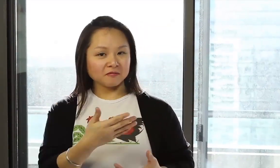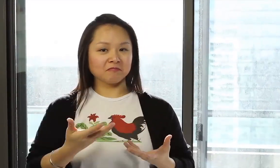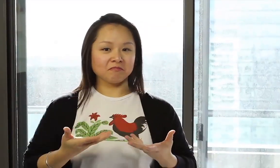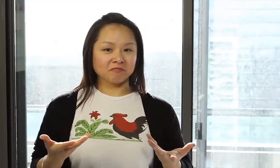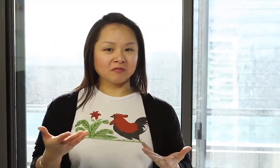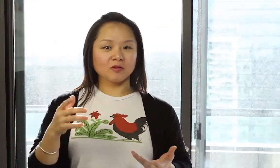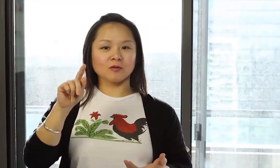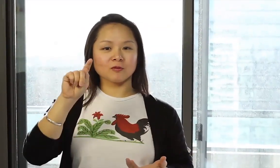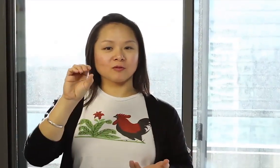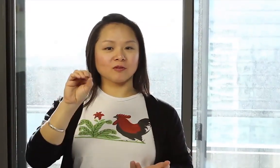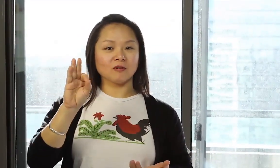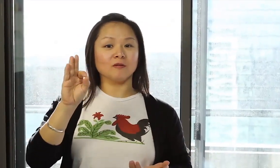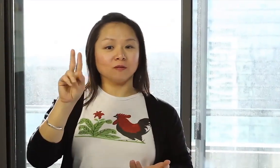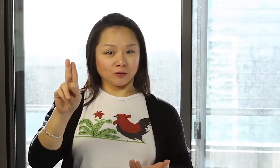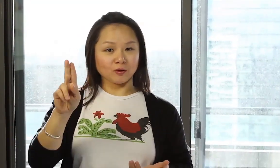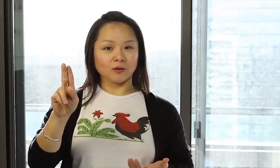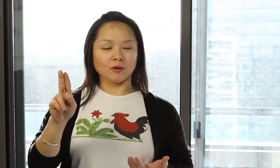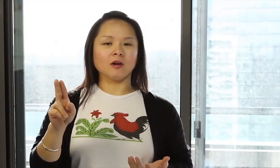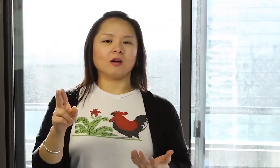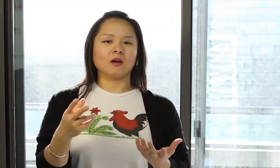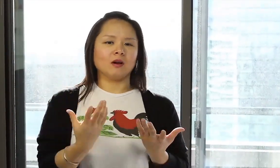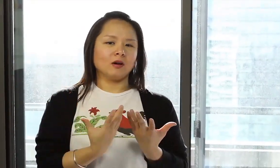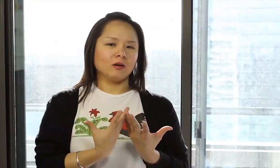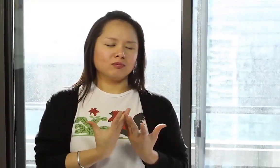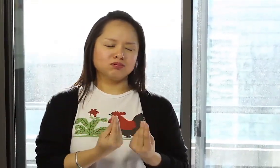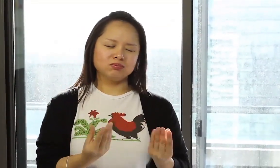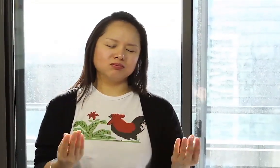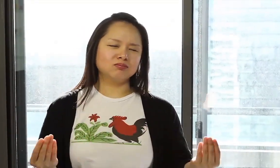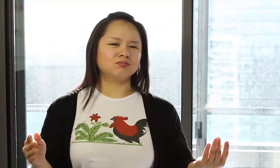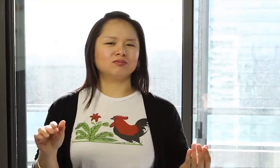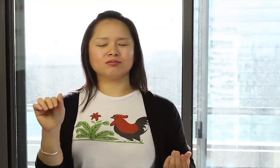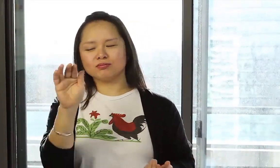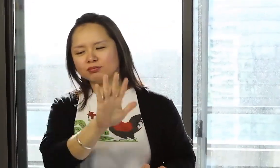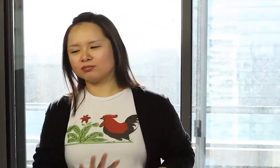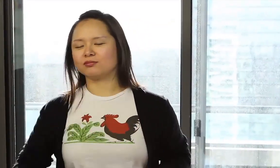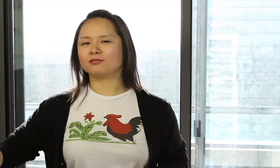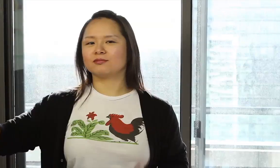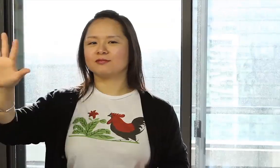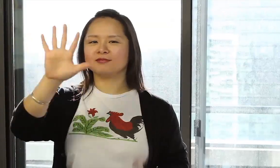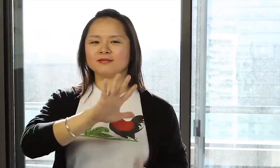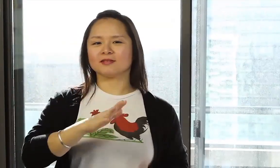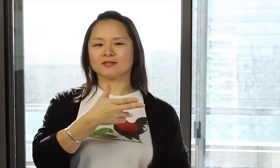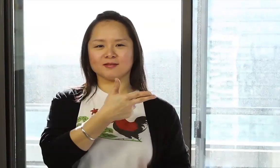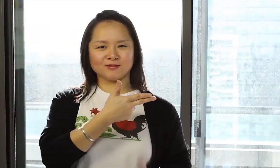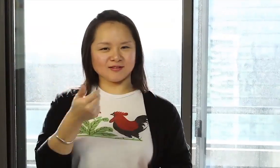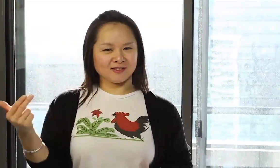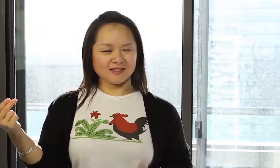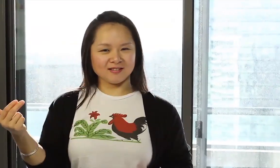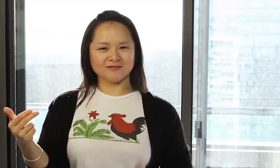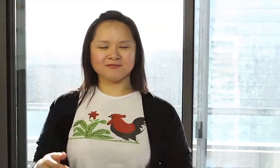tofu. There are many different variations of satay in Indonesia.